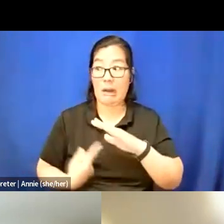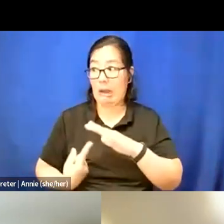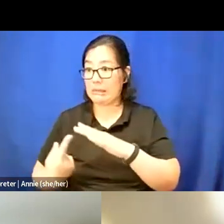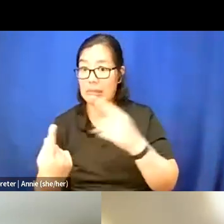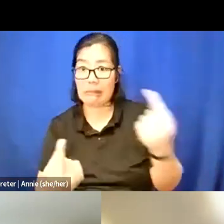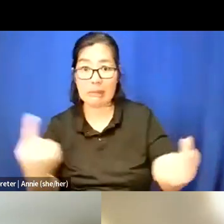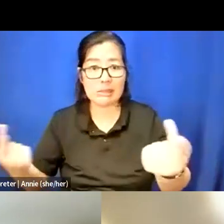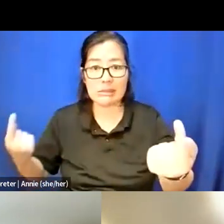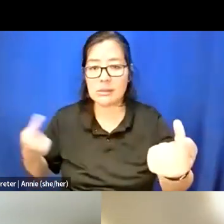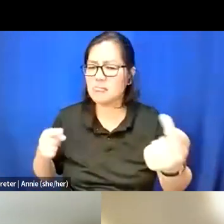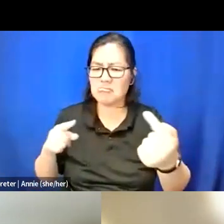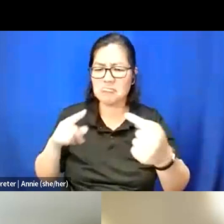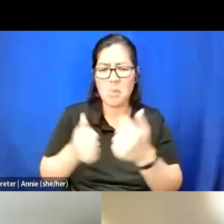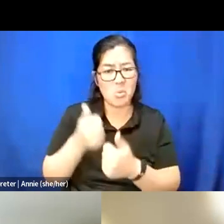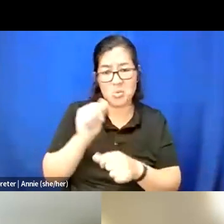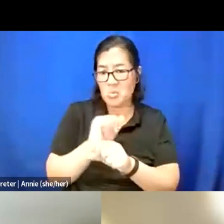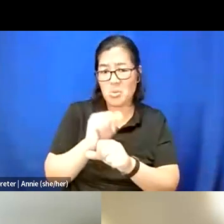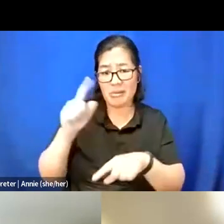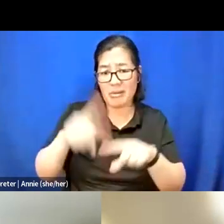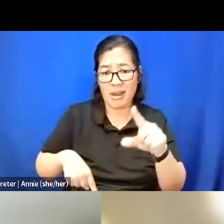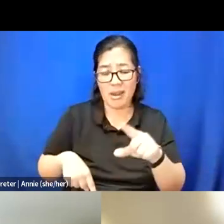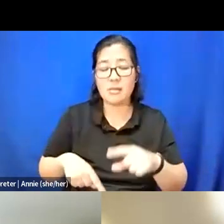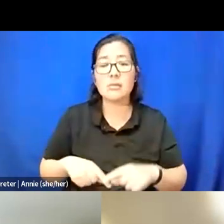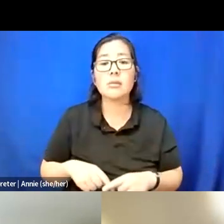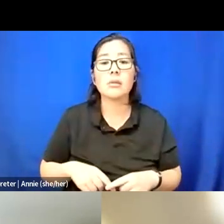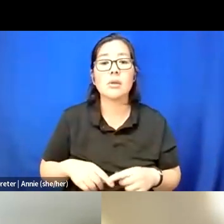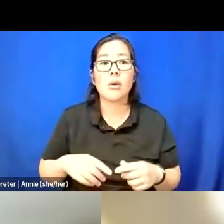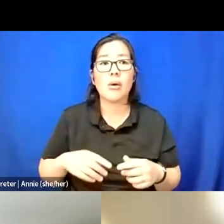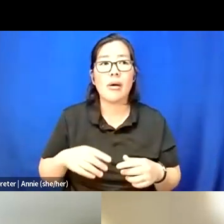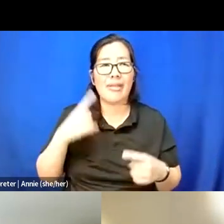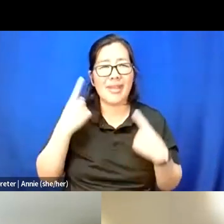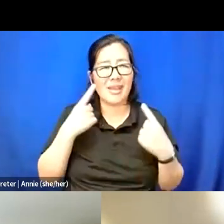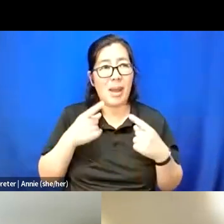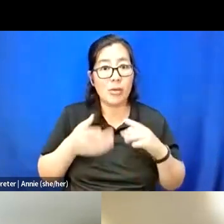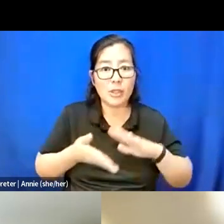And so, just thinking about the generativeness and, like, the goodness that comes